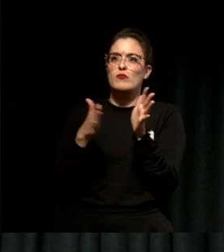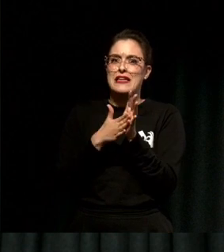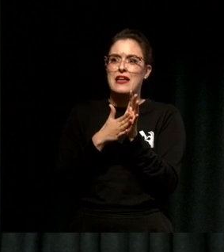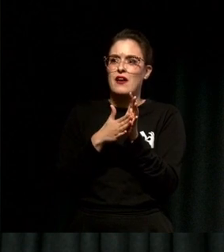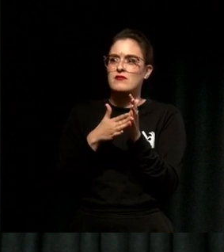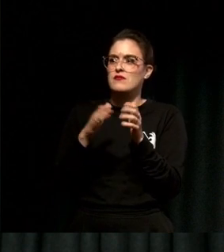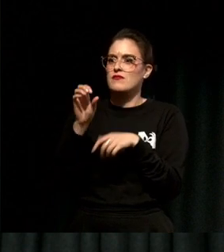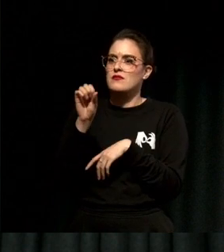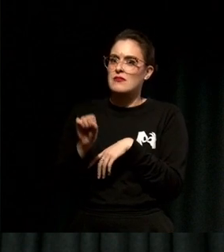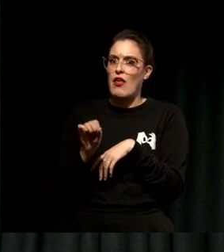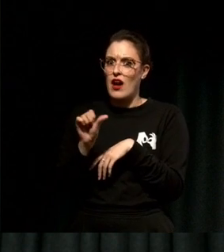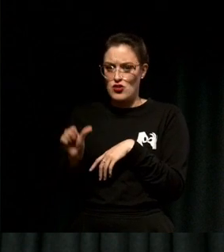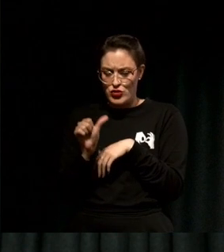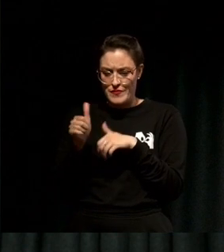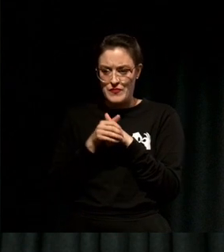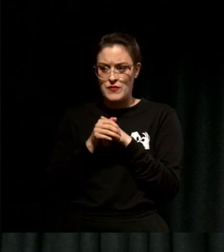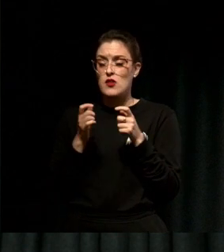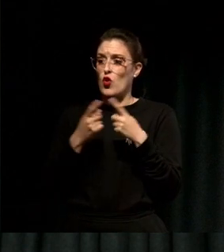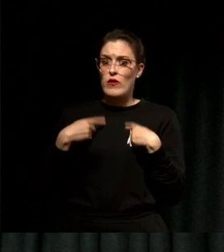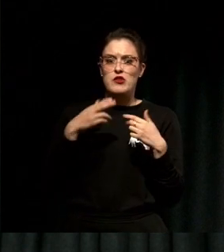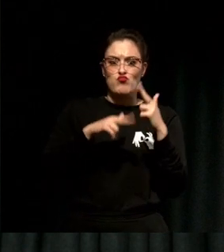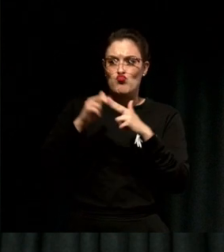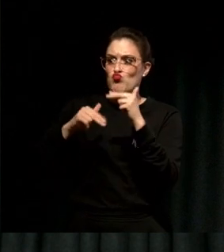And we've built a community around the country.